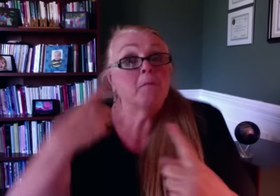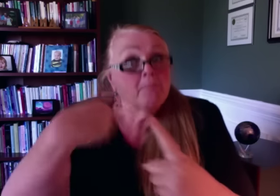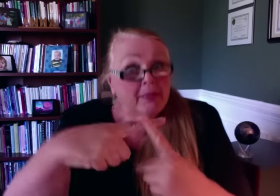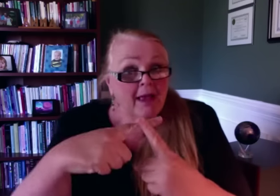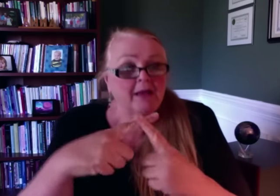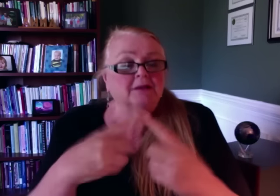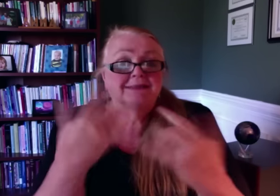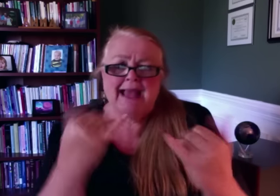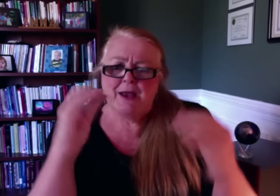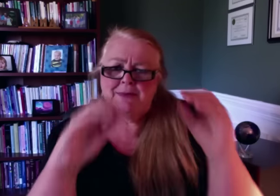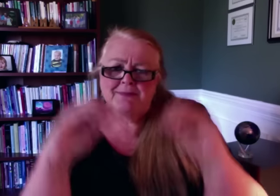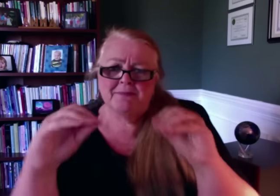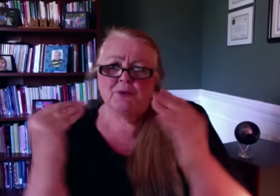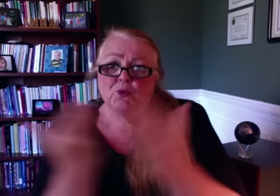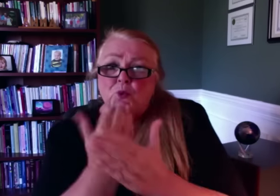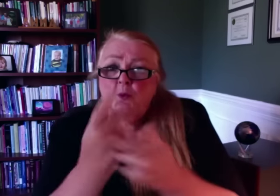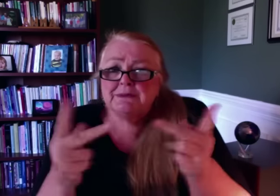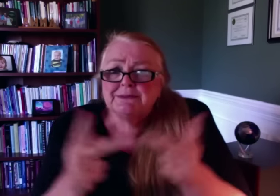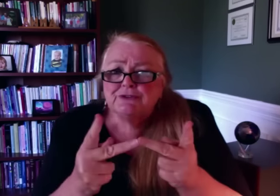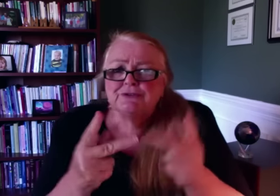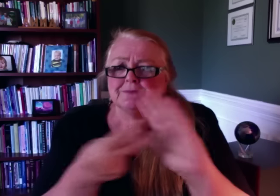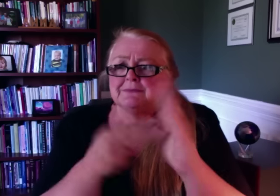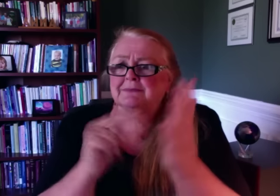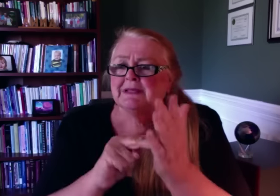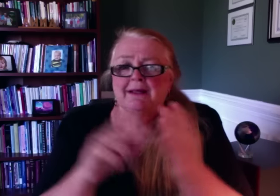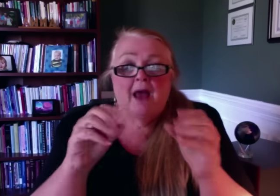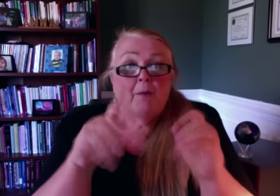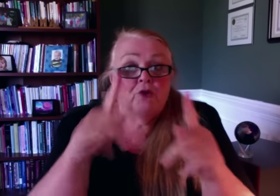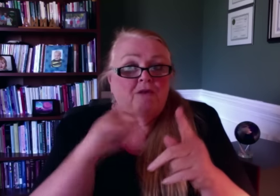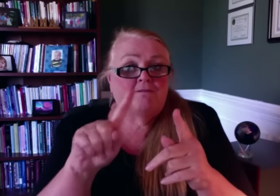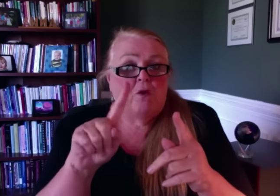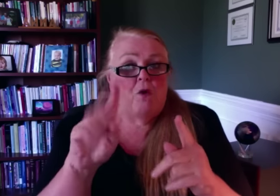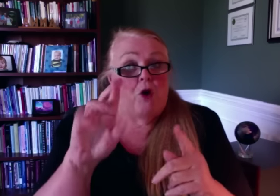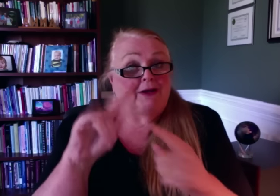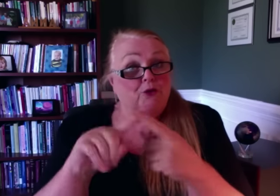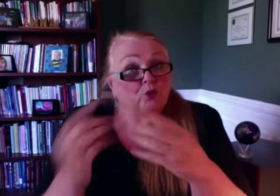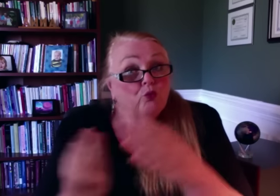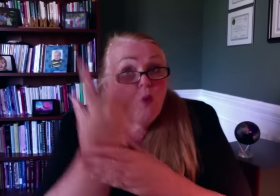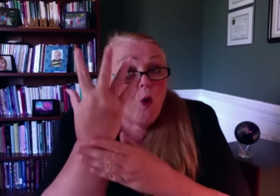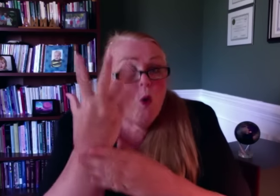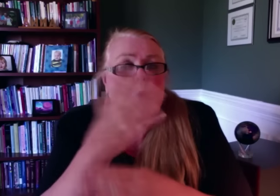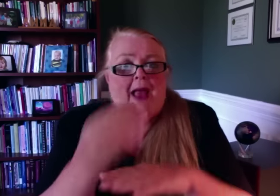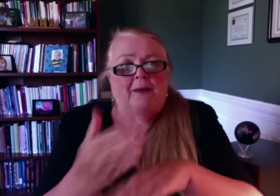We've also been able to add several new positions. This new structure also offers RID room for growth and allows us to improve the